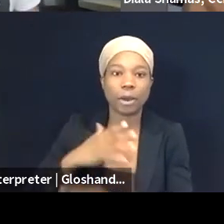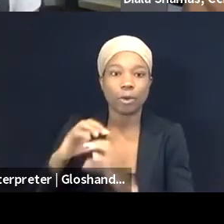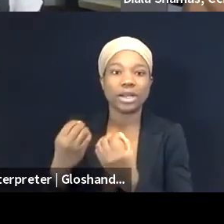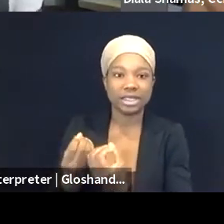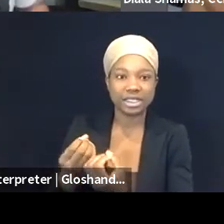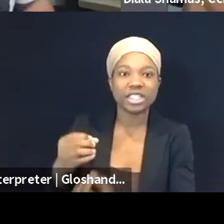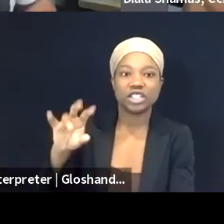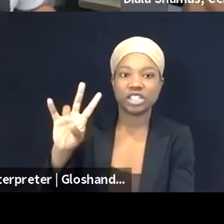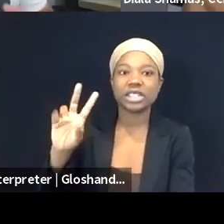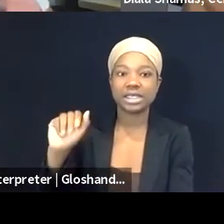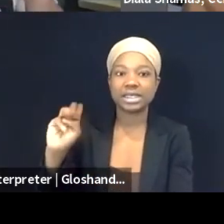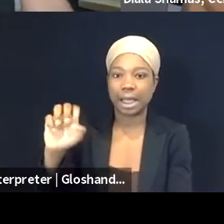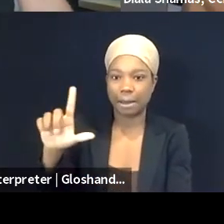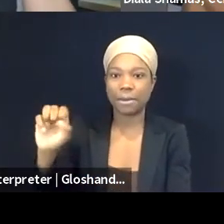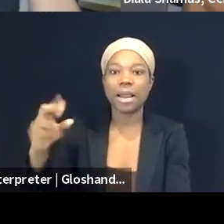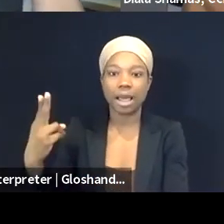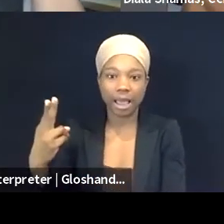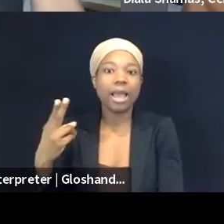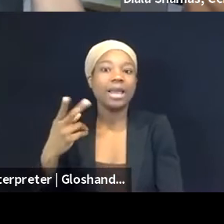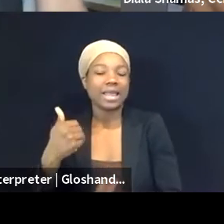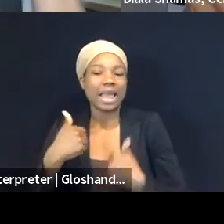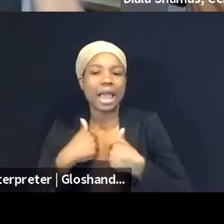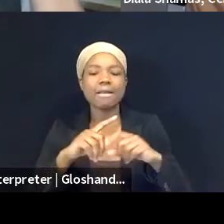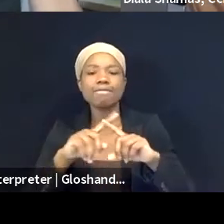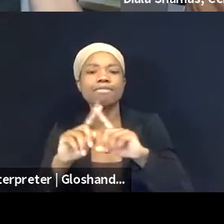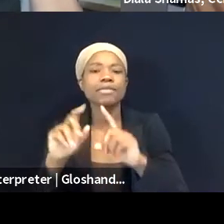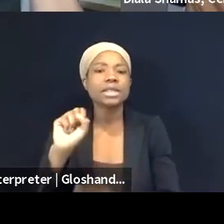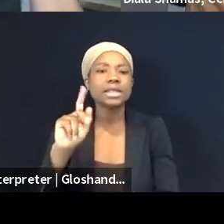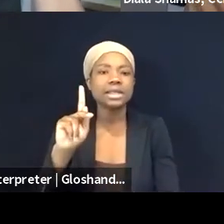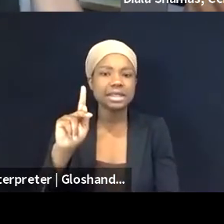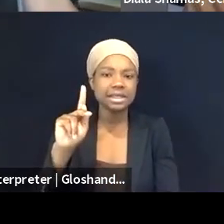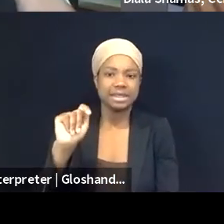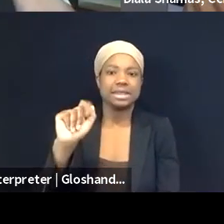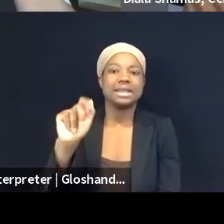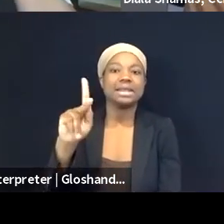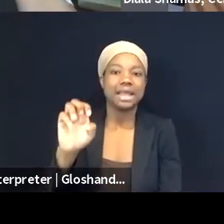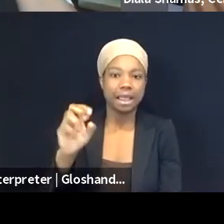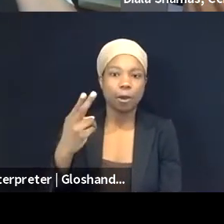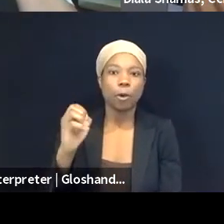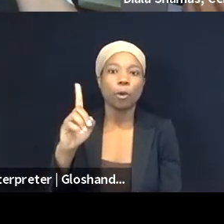from the civic society and the different countries they operate, and they want people whom they can consult with,